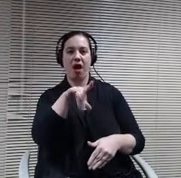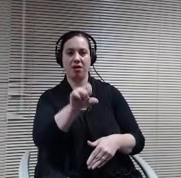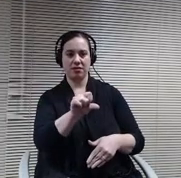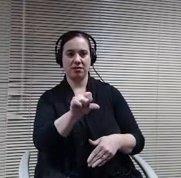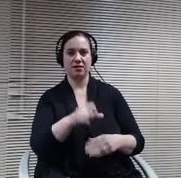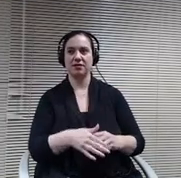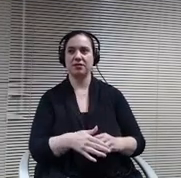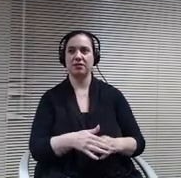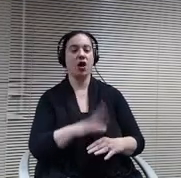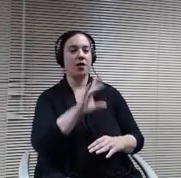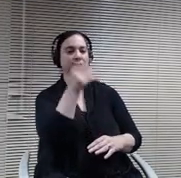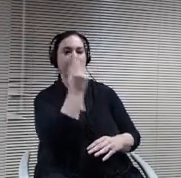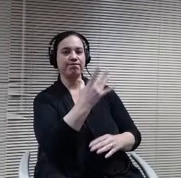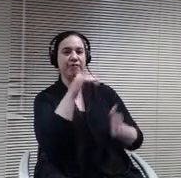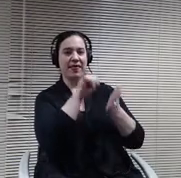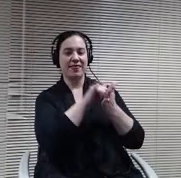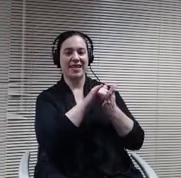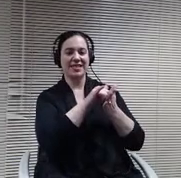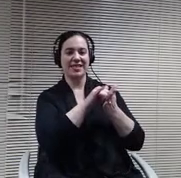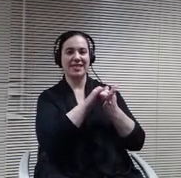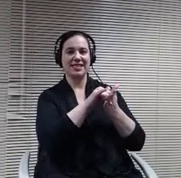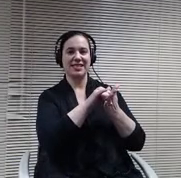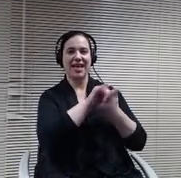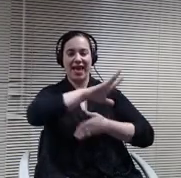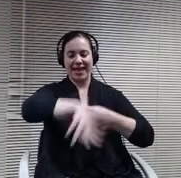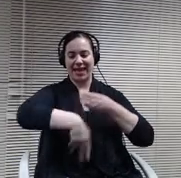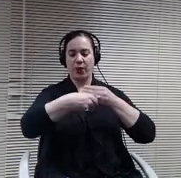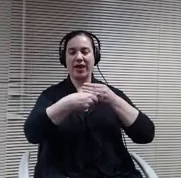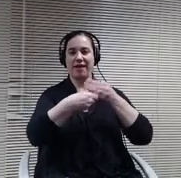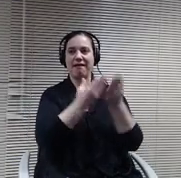said that Doctor Peterson, but you guys should have received